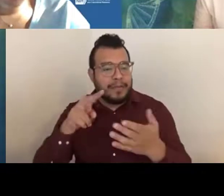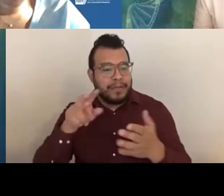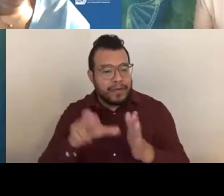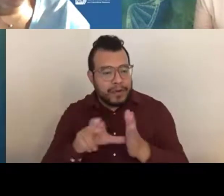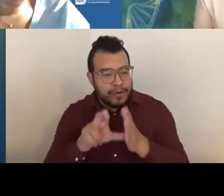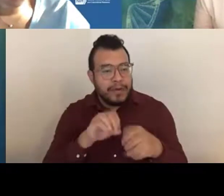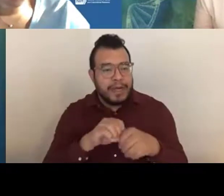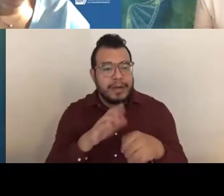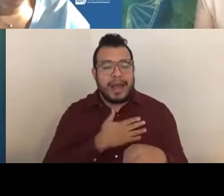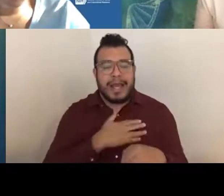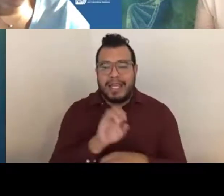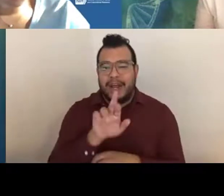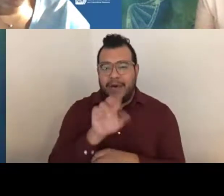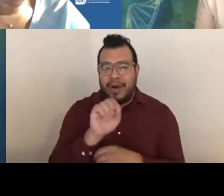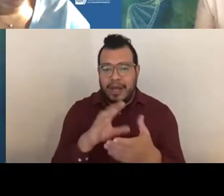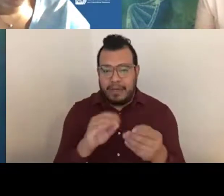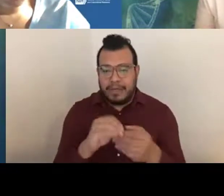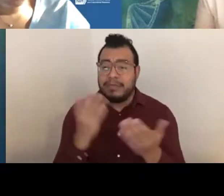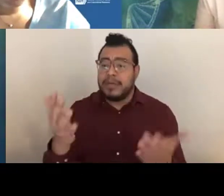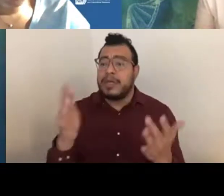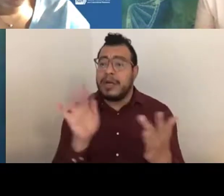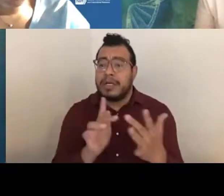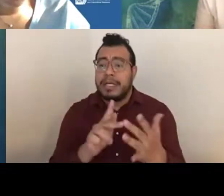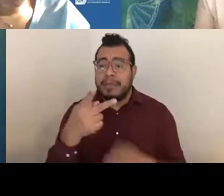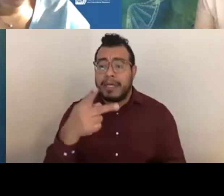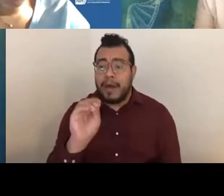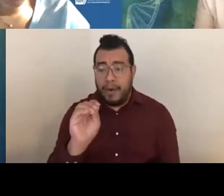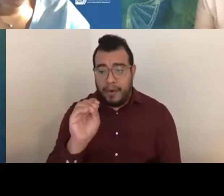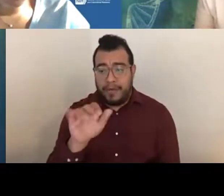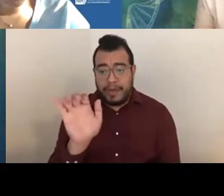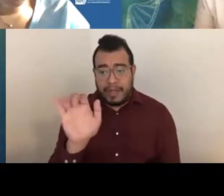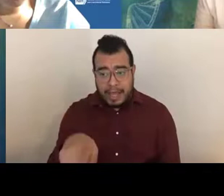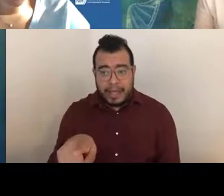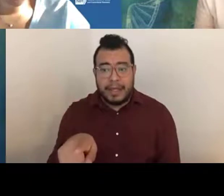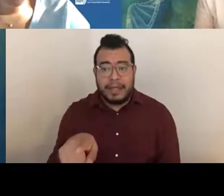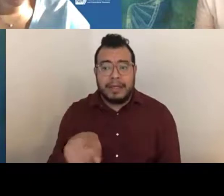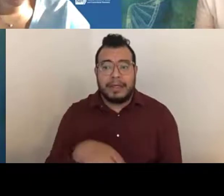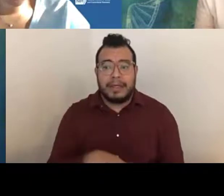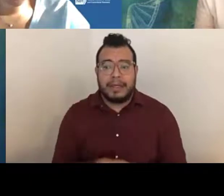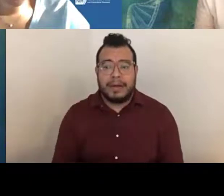So you would contact your PO for that. If you still don't hear back,